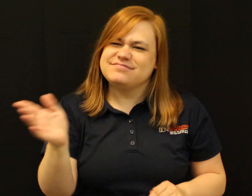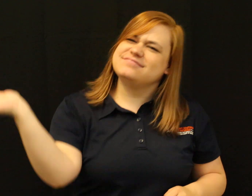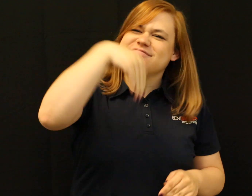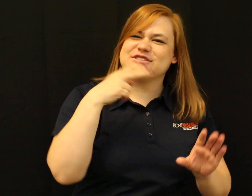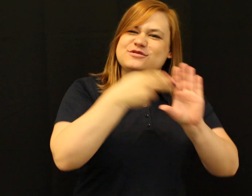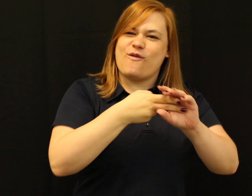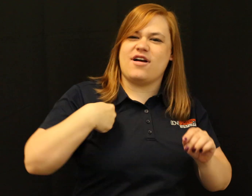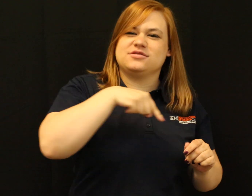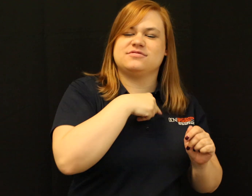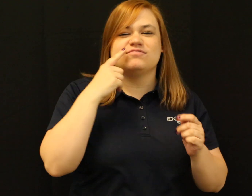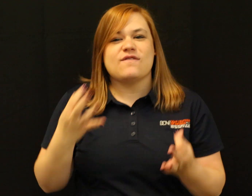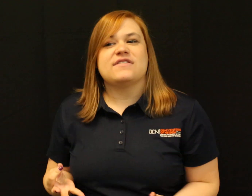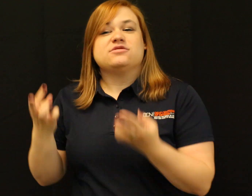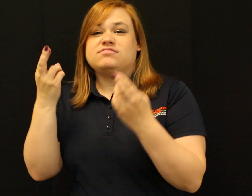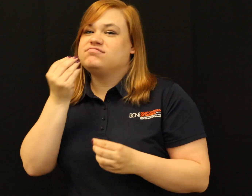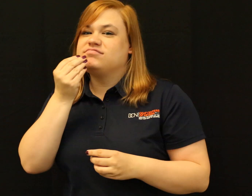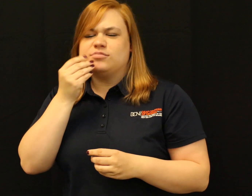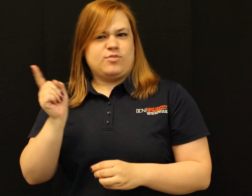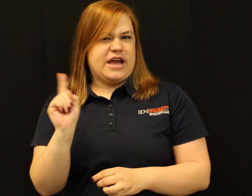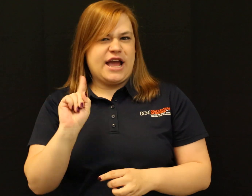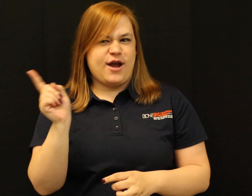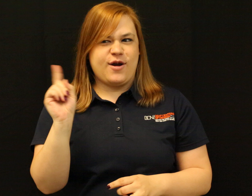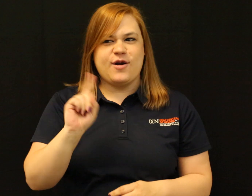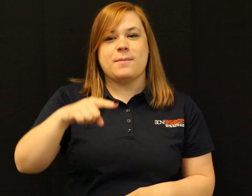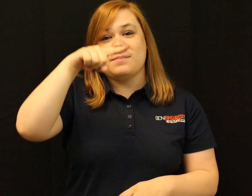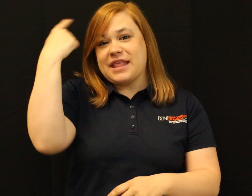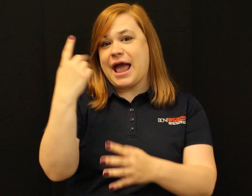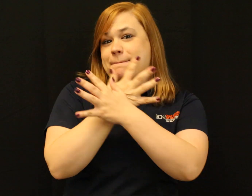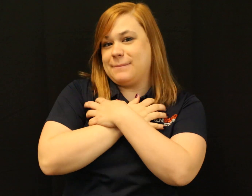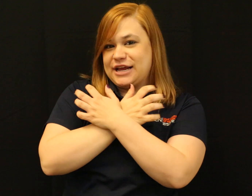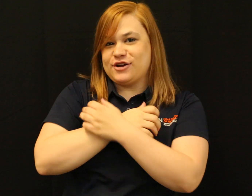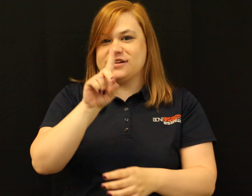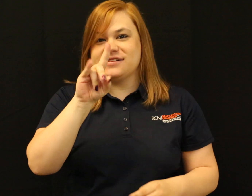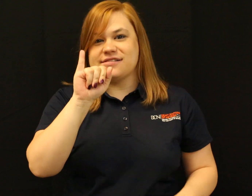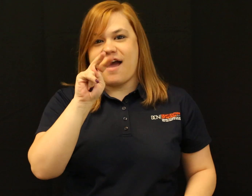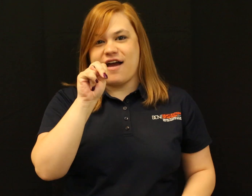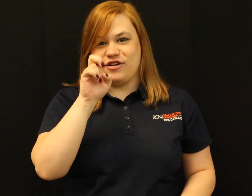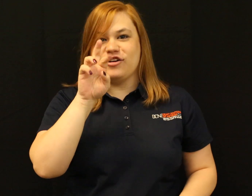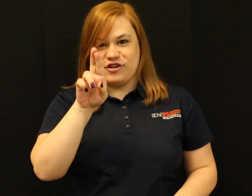Come join us for a restaurant fundraiser at Black Bear Diner.